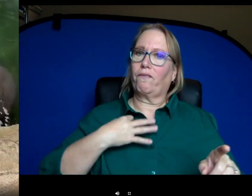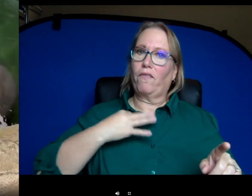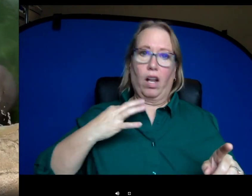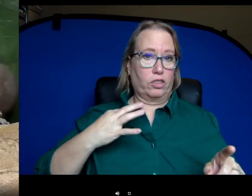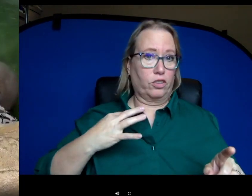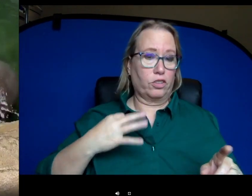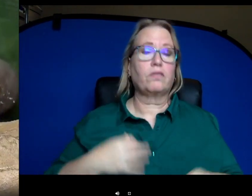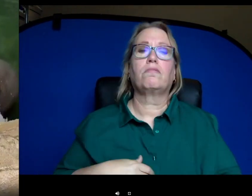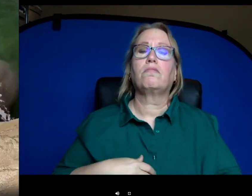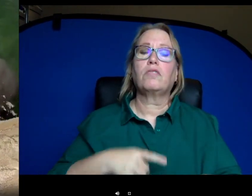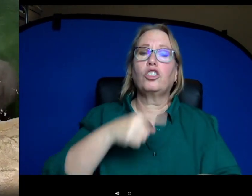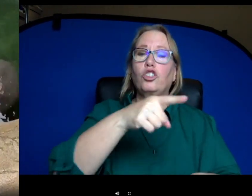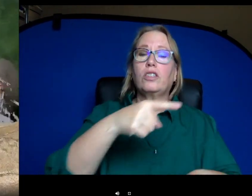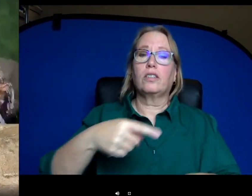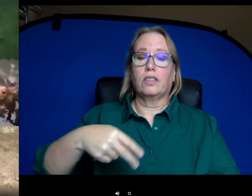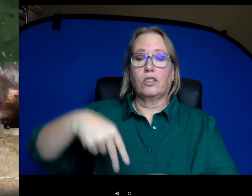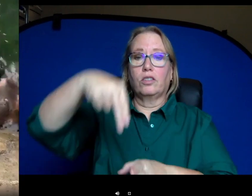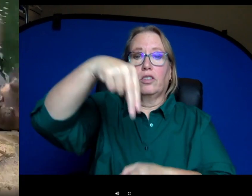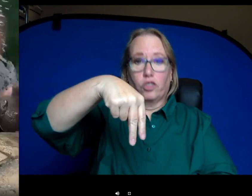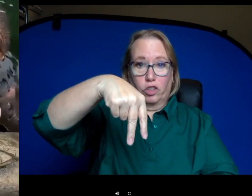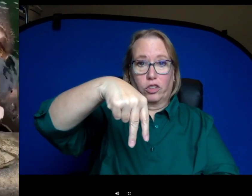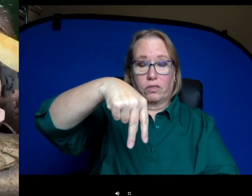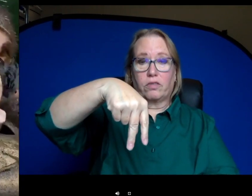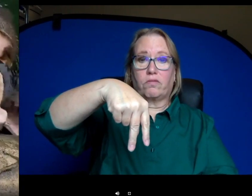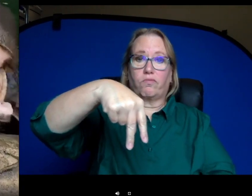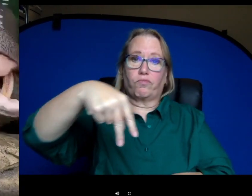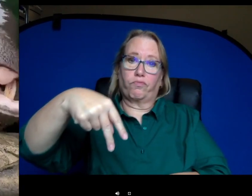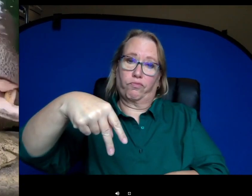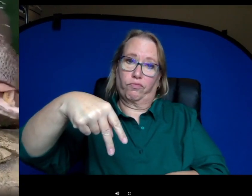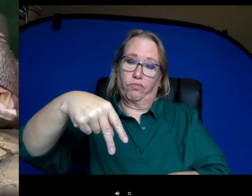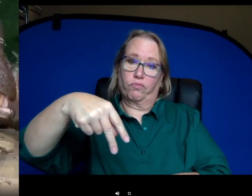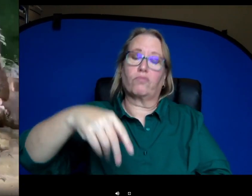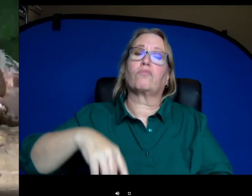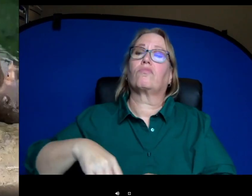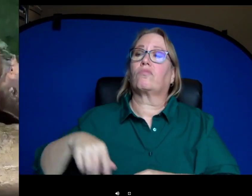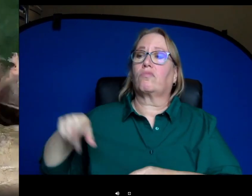trained to lean in against a gate, she got fed and um also was getting her blood